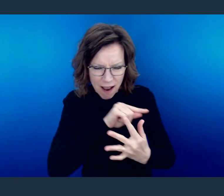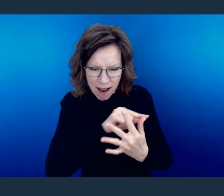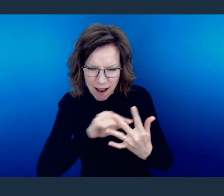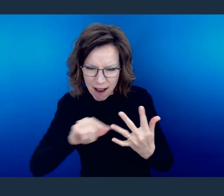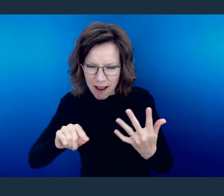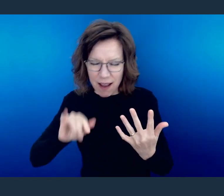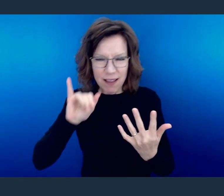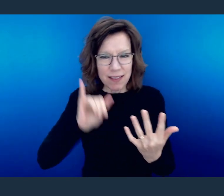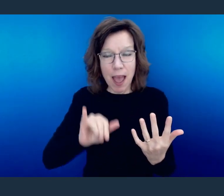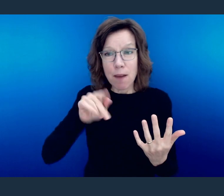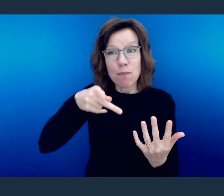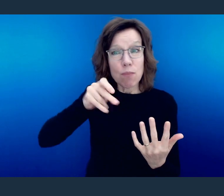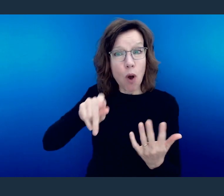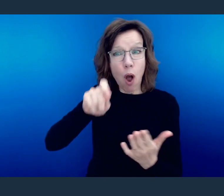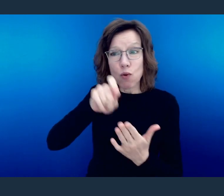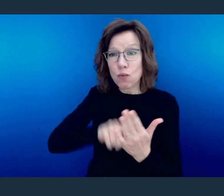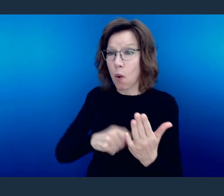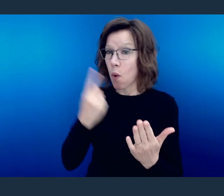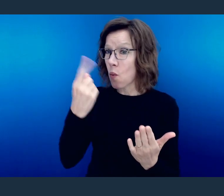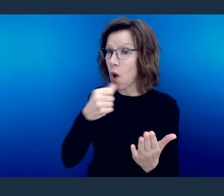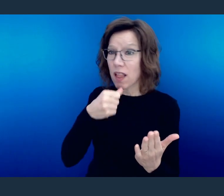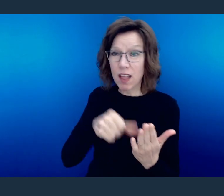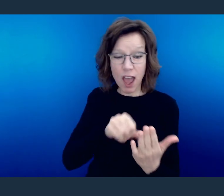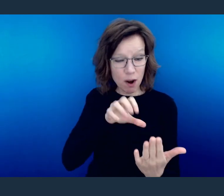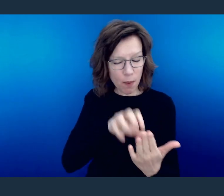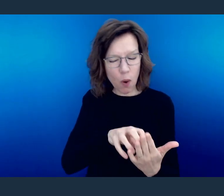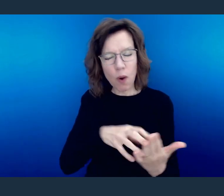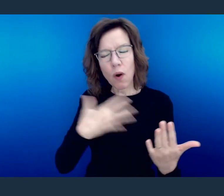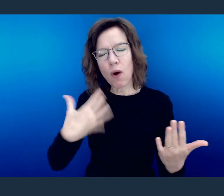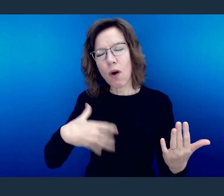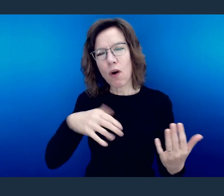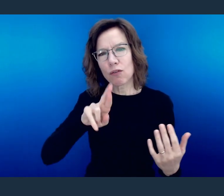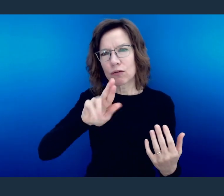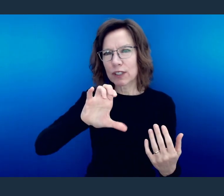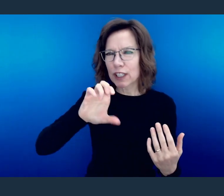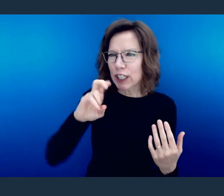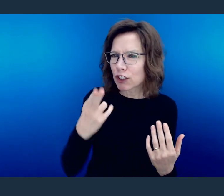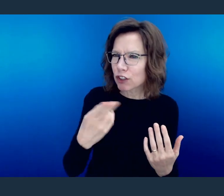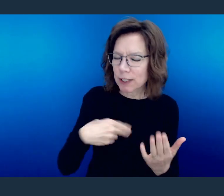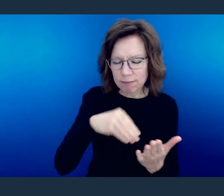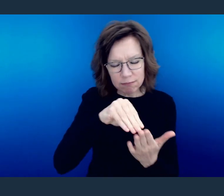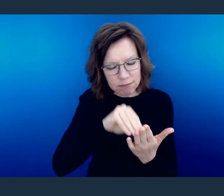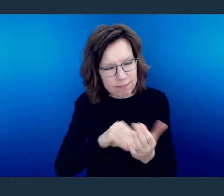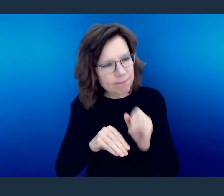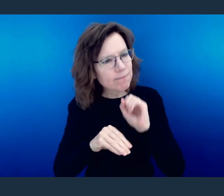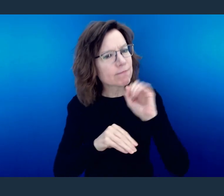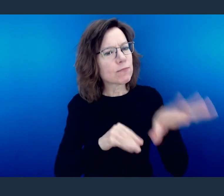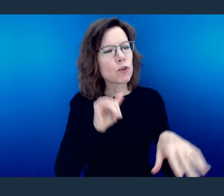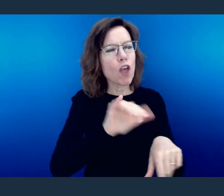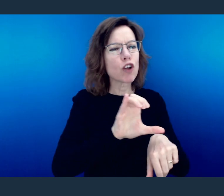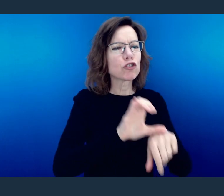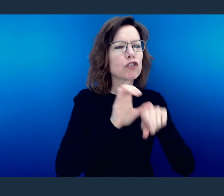just in this one letter that Paul penned to this church in Rome.